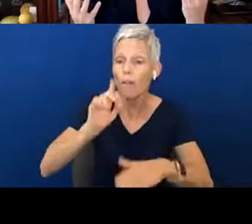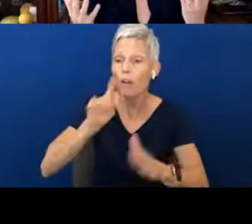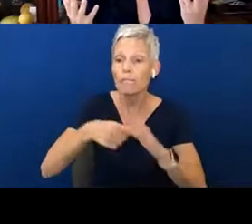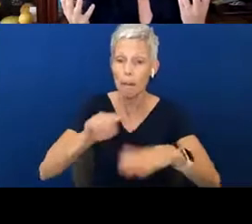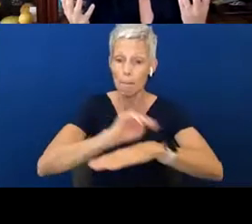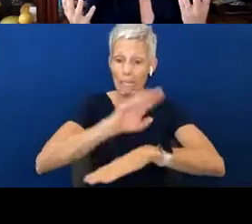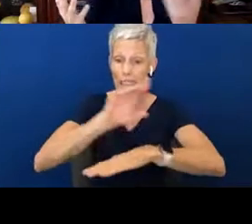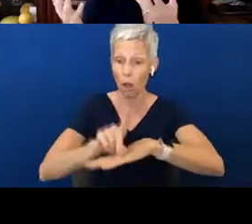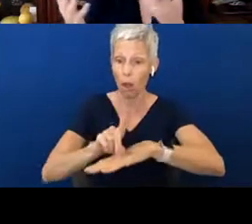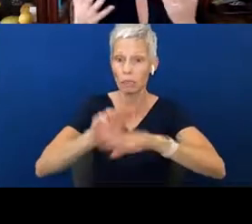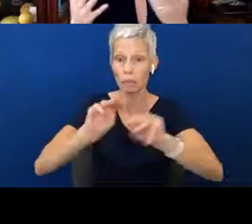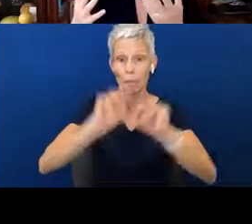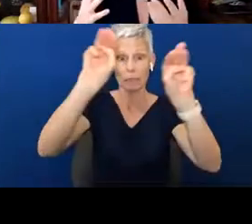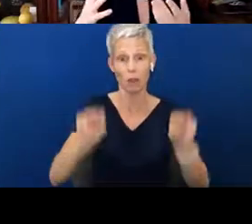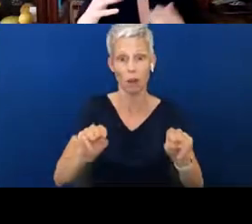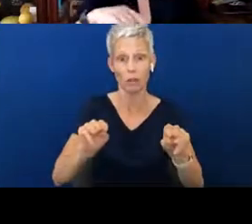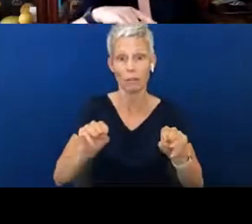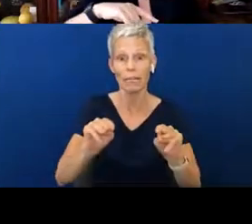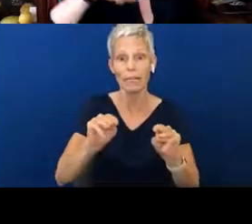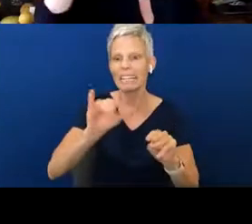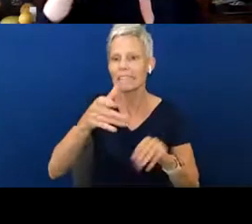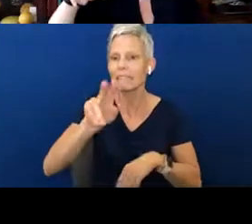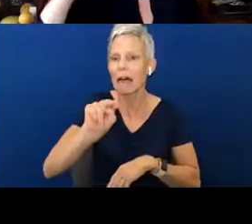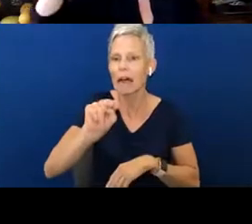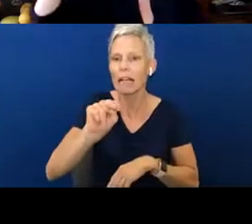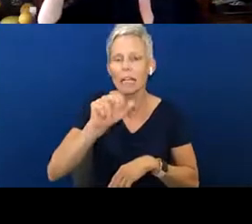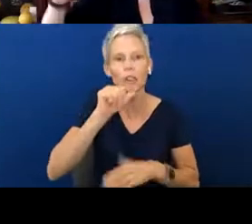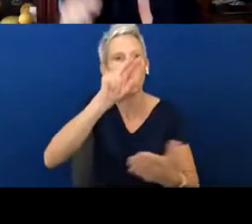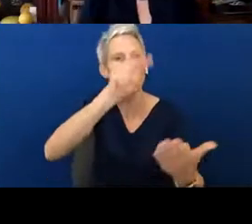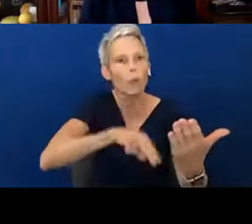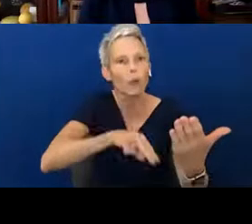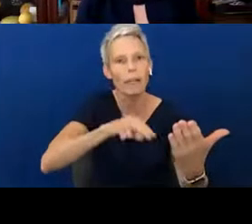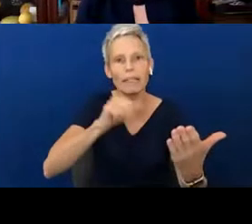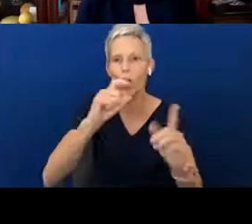It's not reading, it's not a word, but we recognize the golden arches, the M.